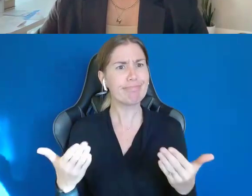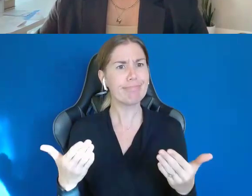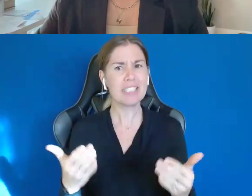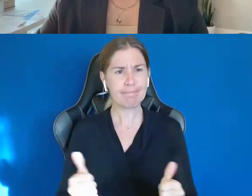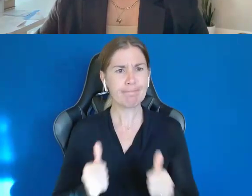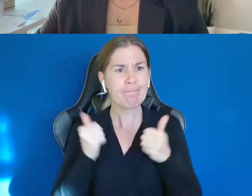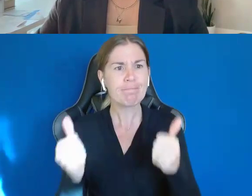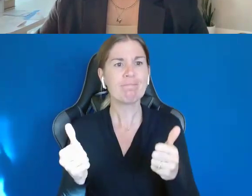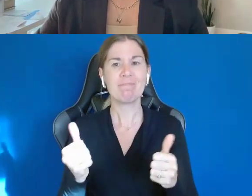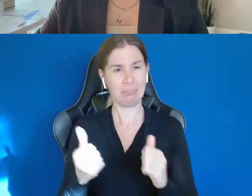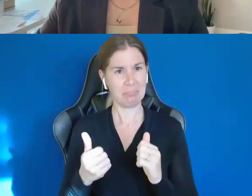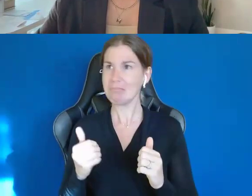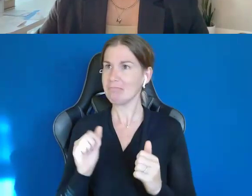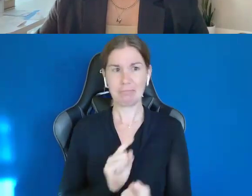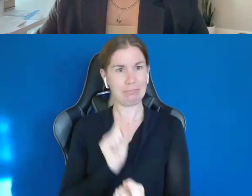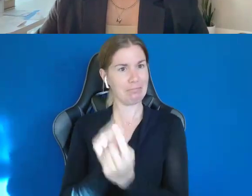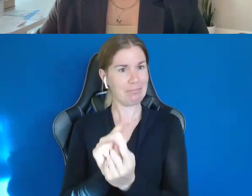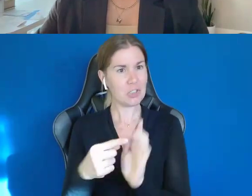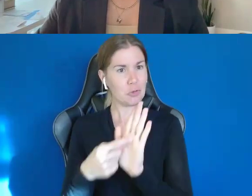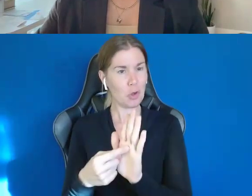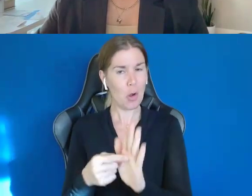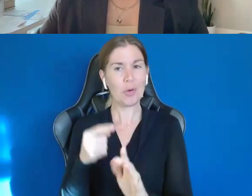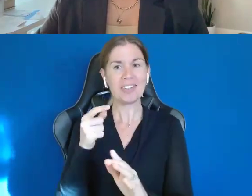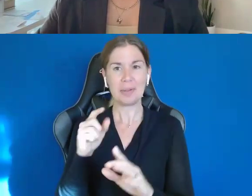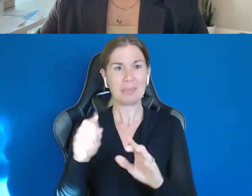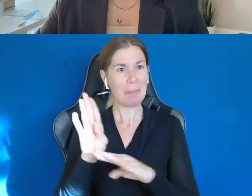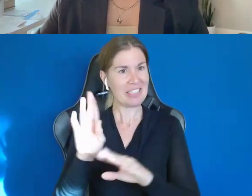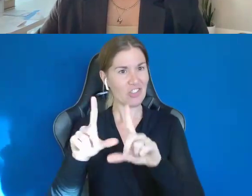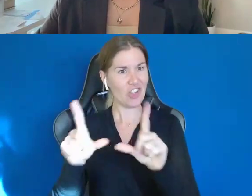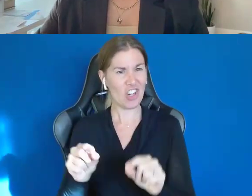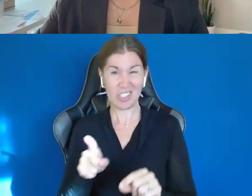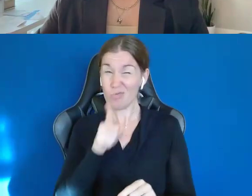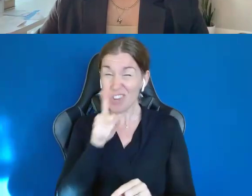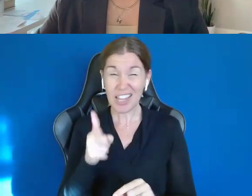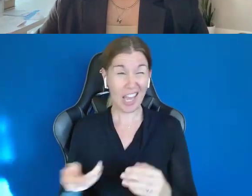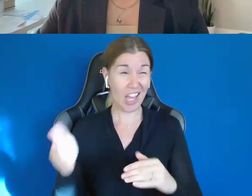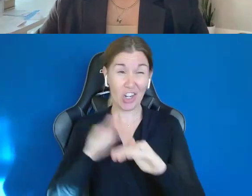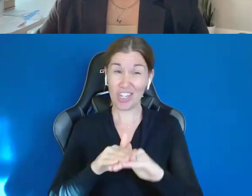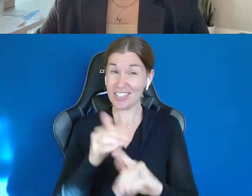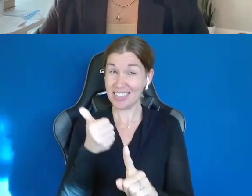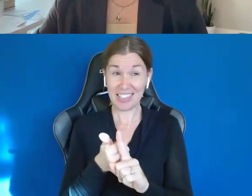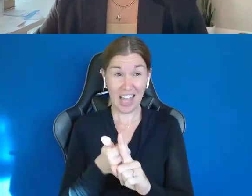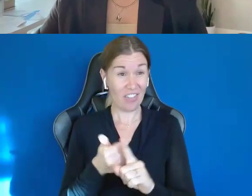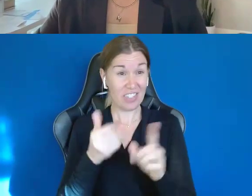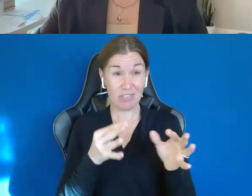And I think it increases self determination, self advocacy, self efficacy, all of that.